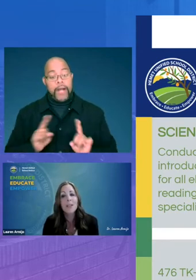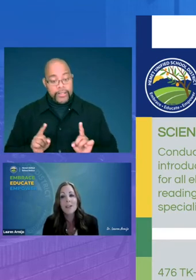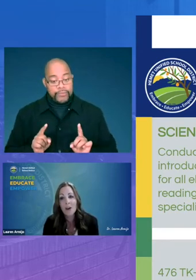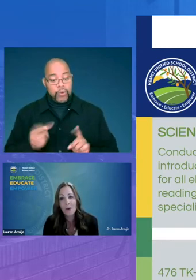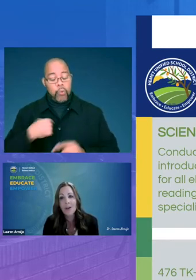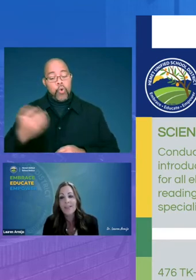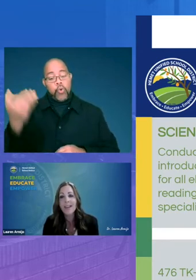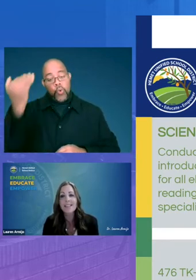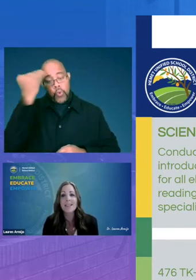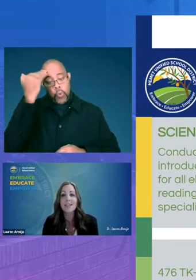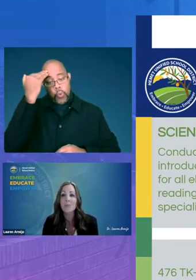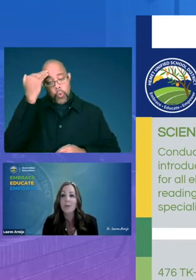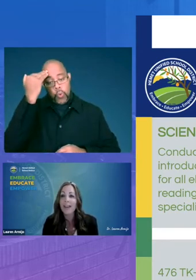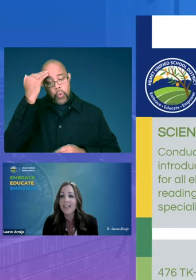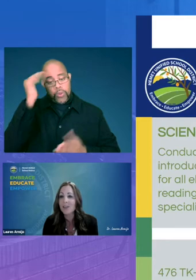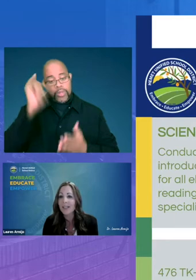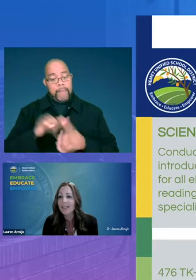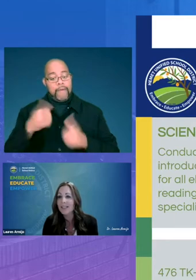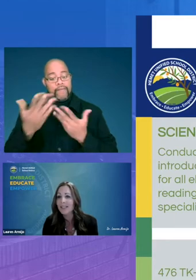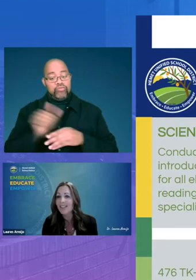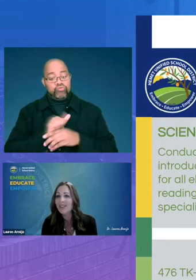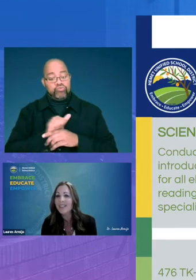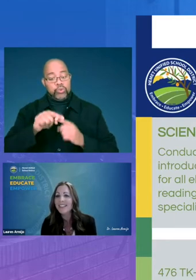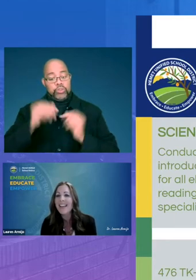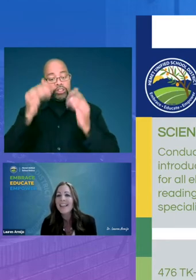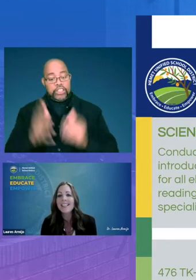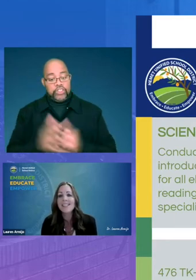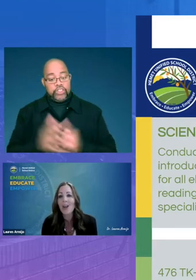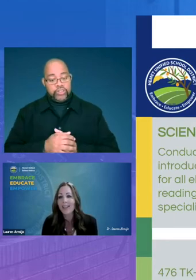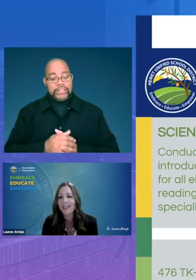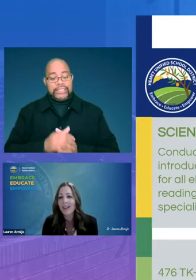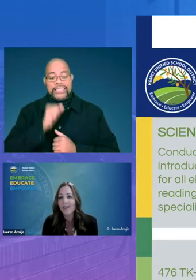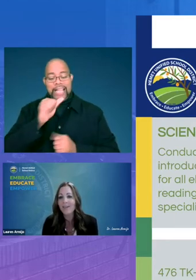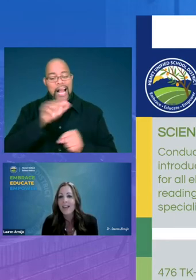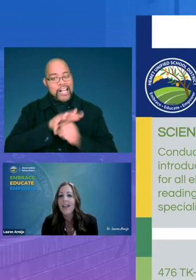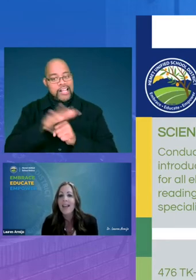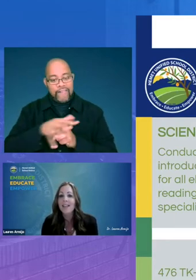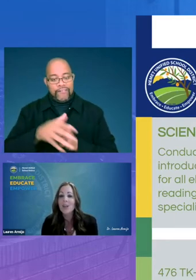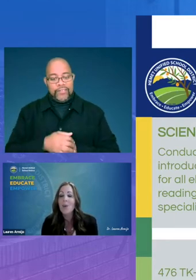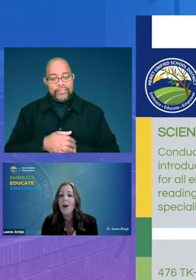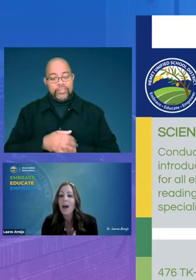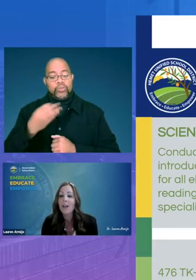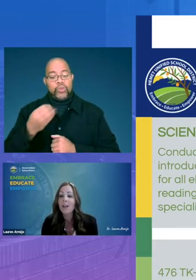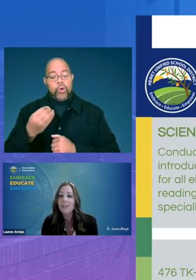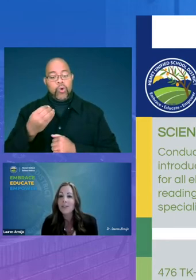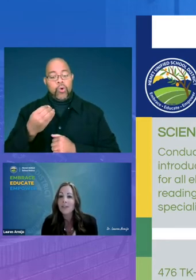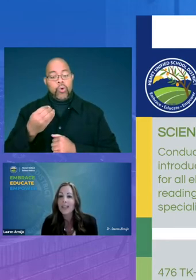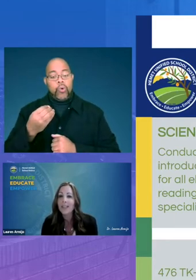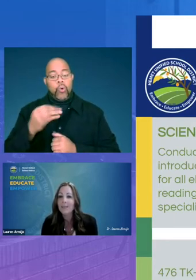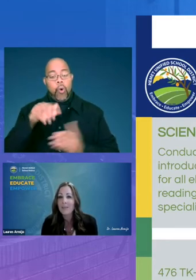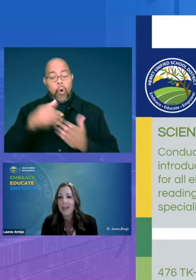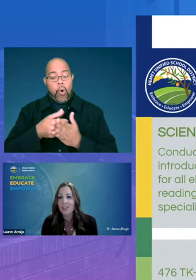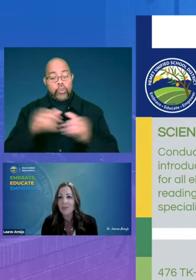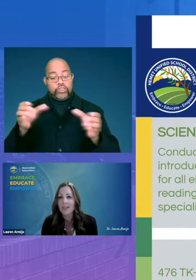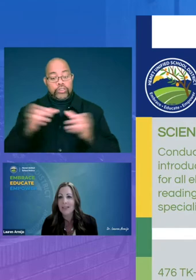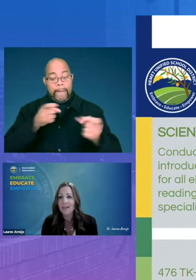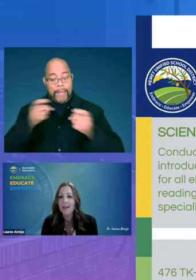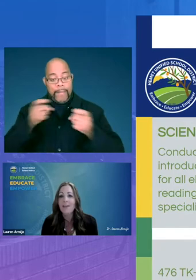know that providing training to teachers is not enough and so all certificated management from